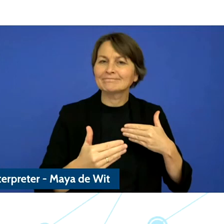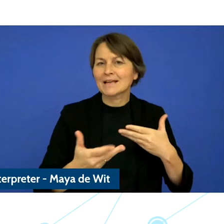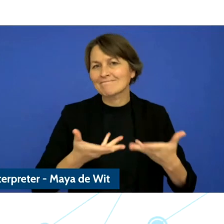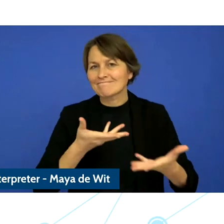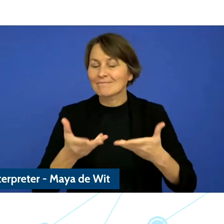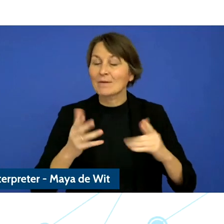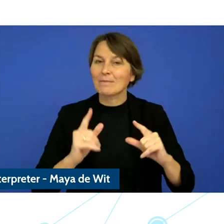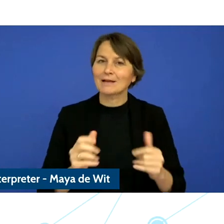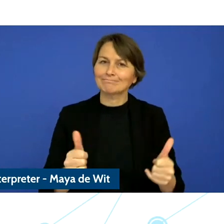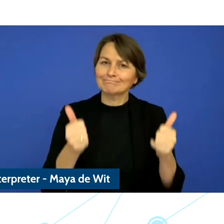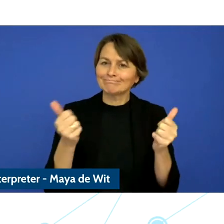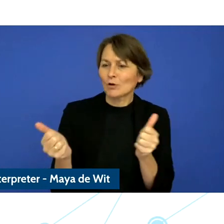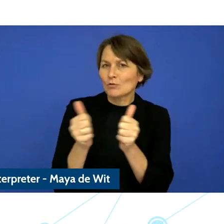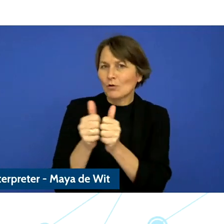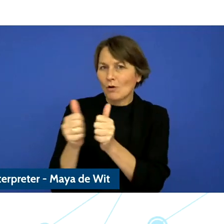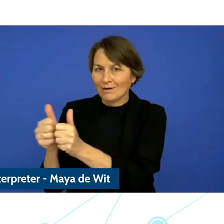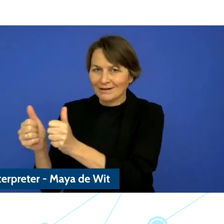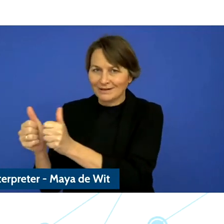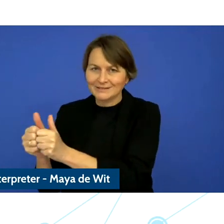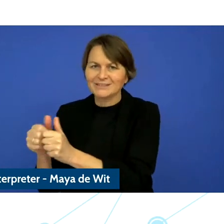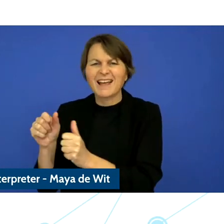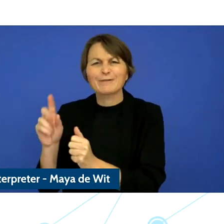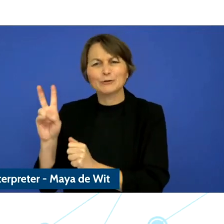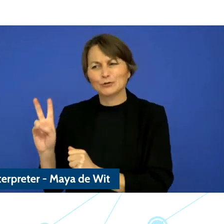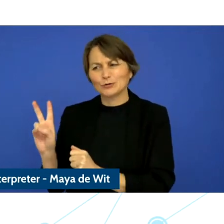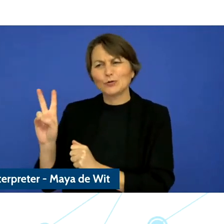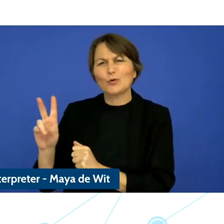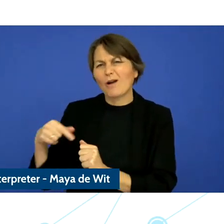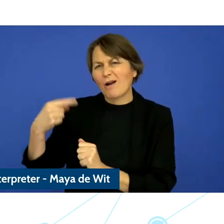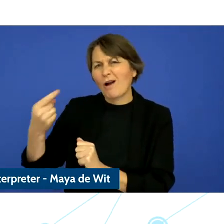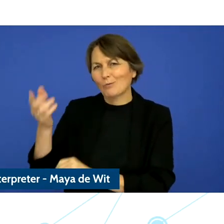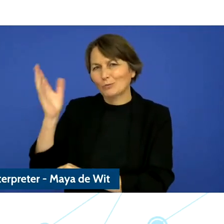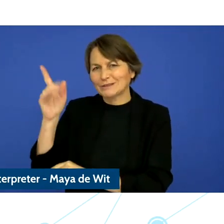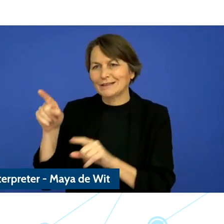colleagues with Veronica and essential orÃ©gina and to reflect about